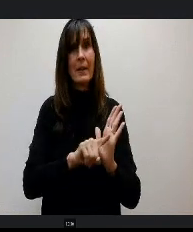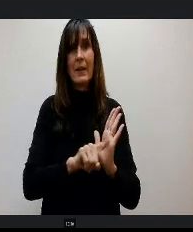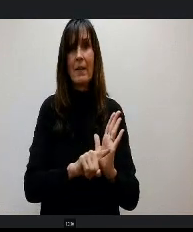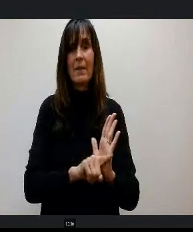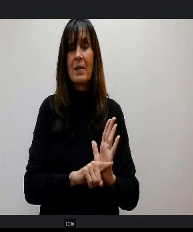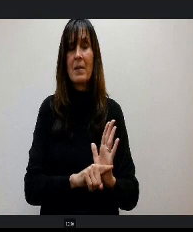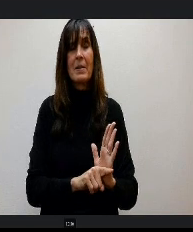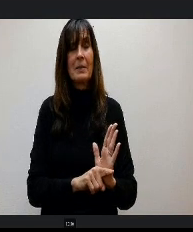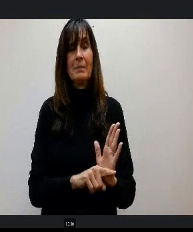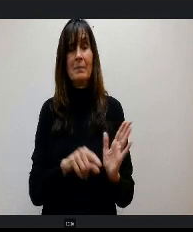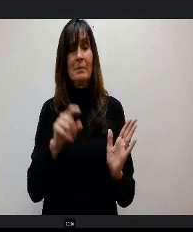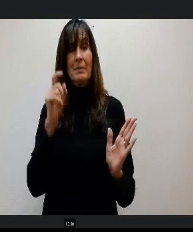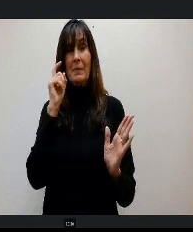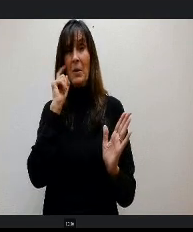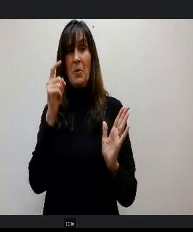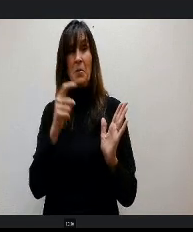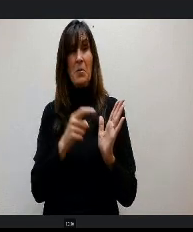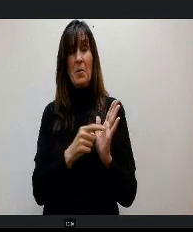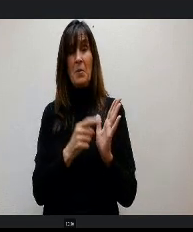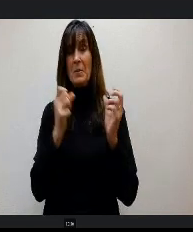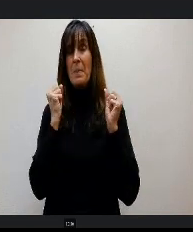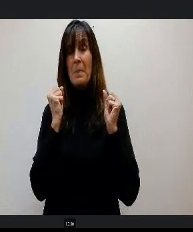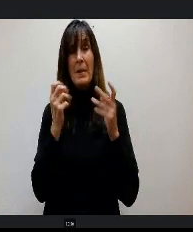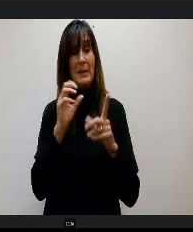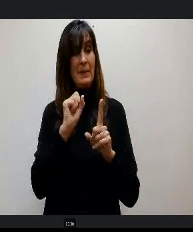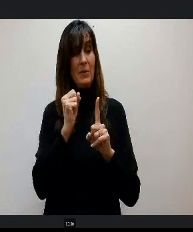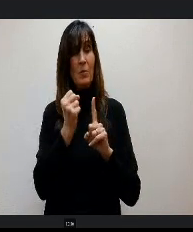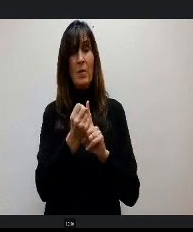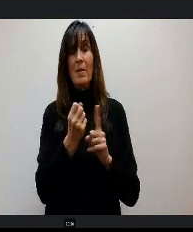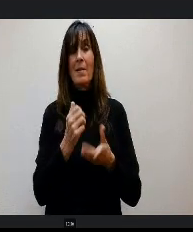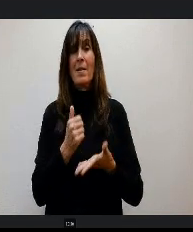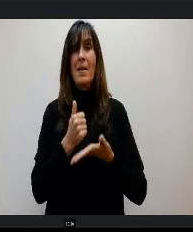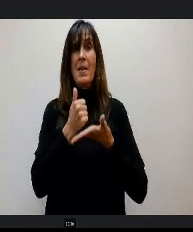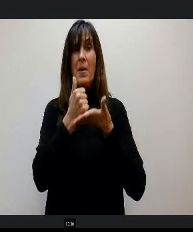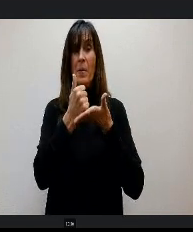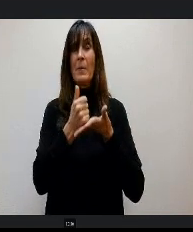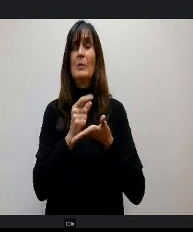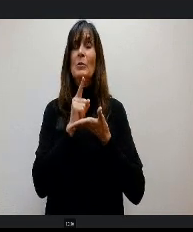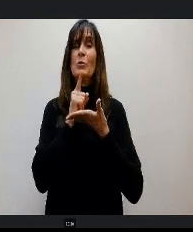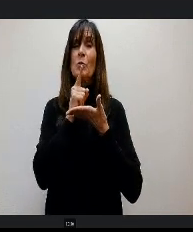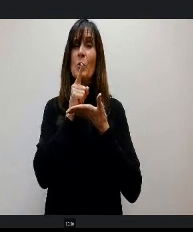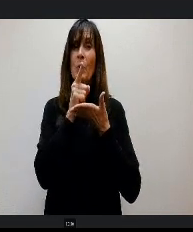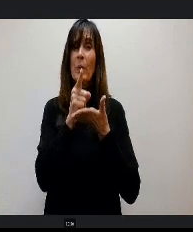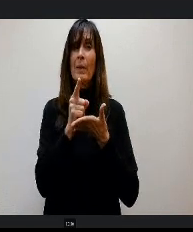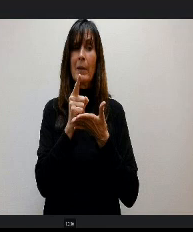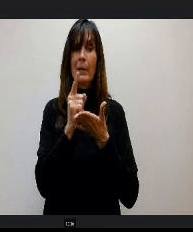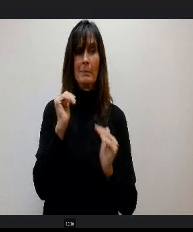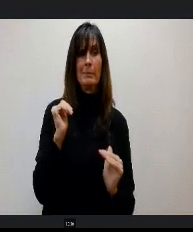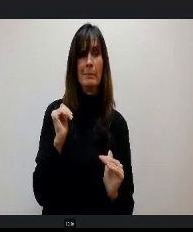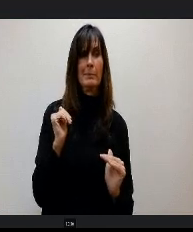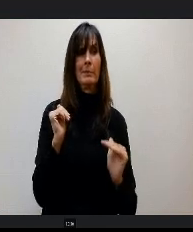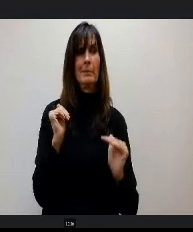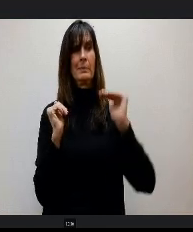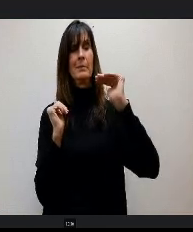lot of scenarios that push us significantly out of that area of the funding in the state, so